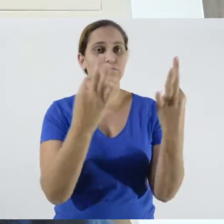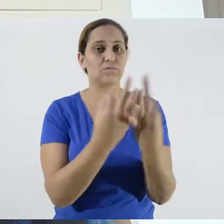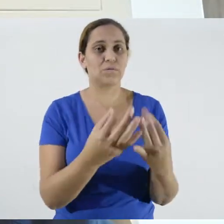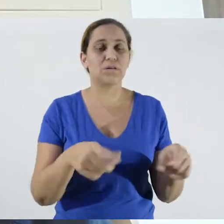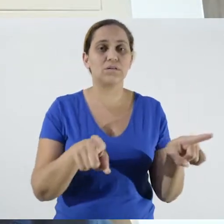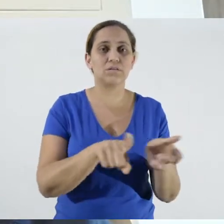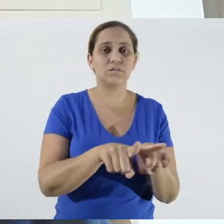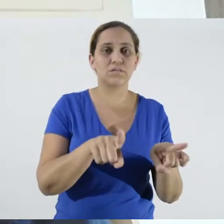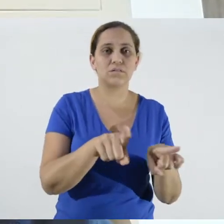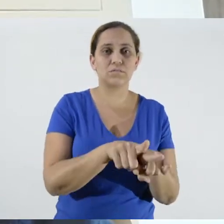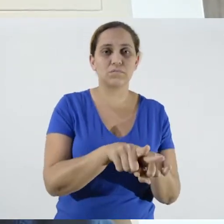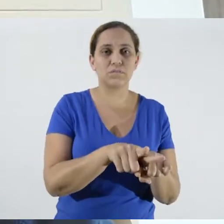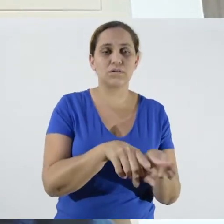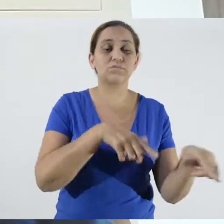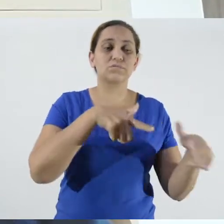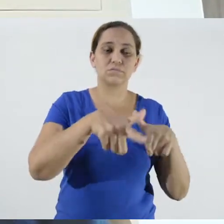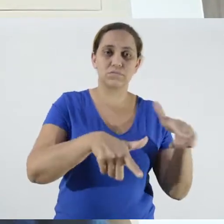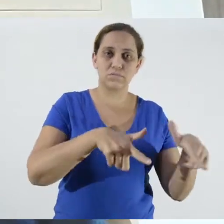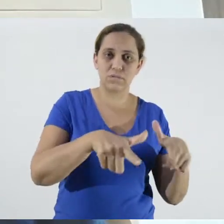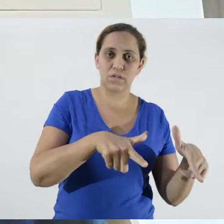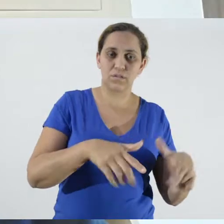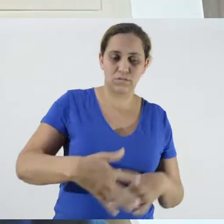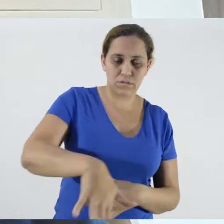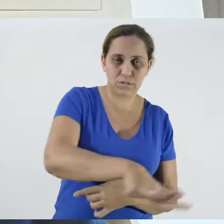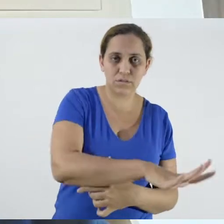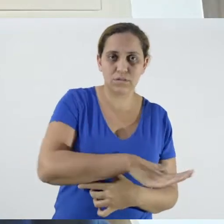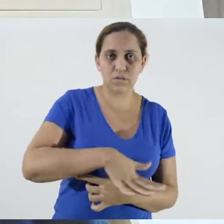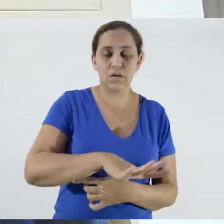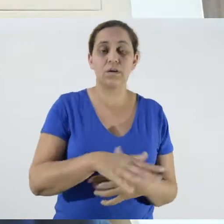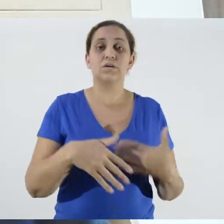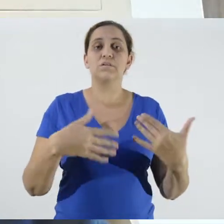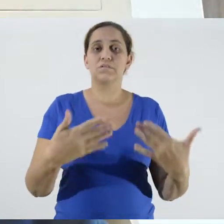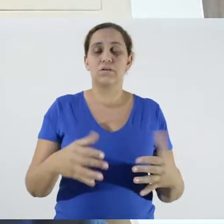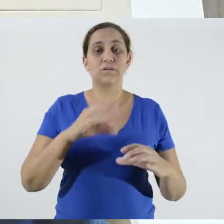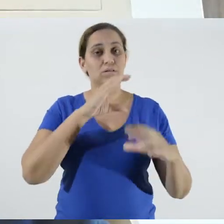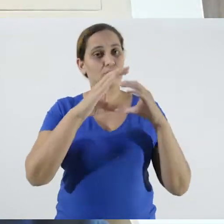the search for this remote communication, which already existed and already exists,